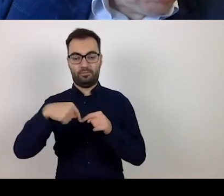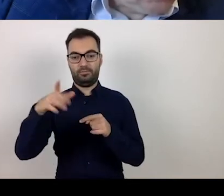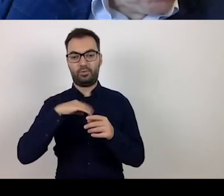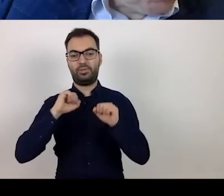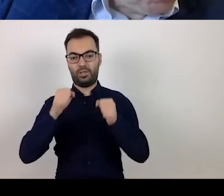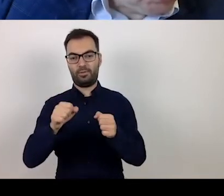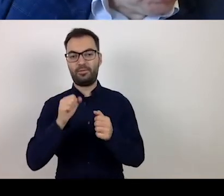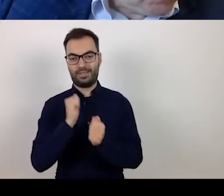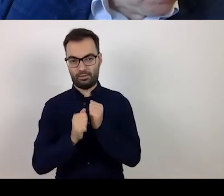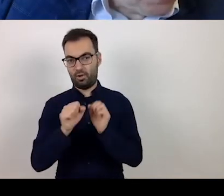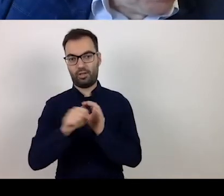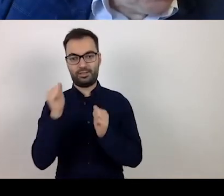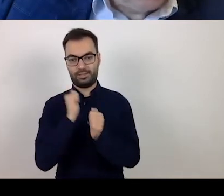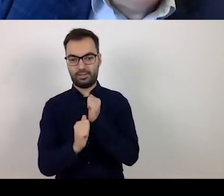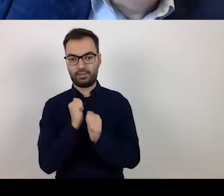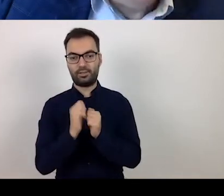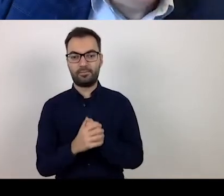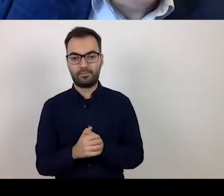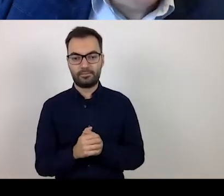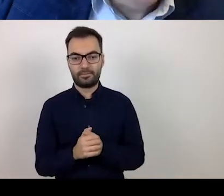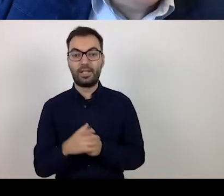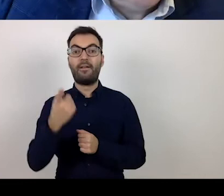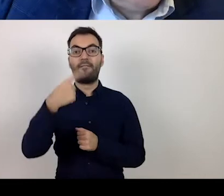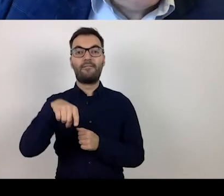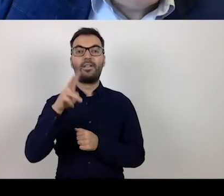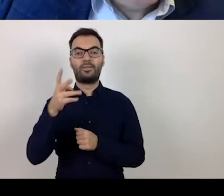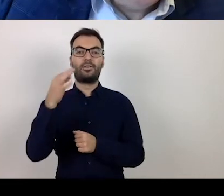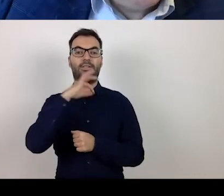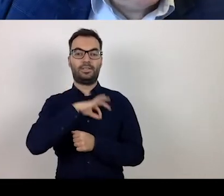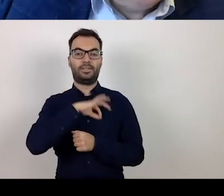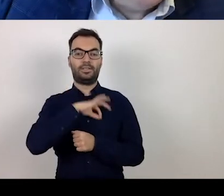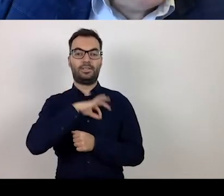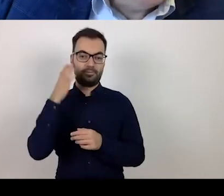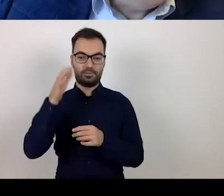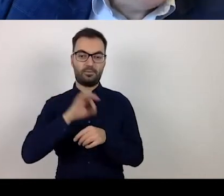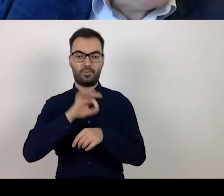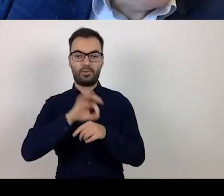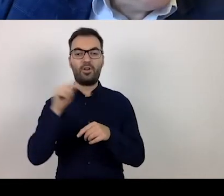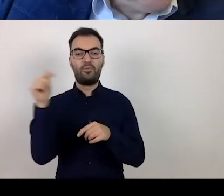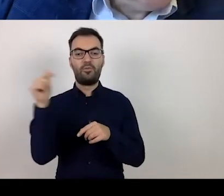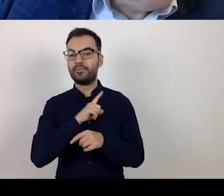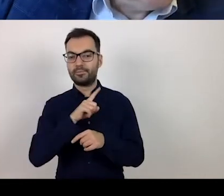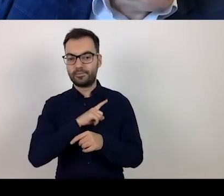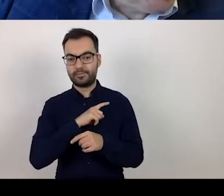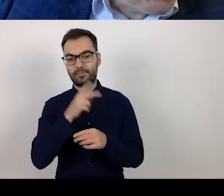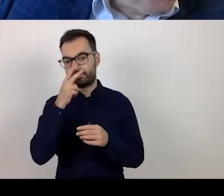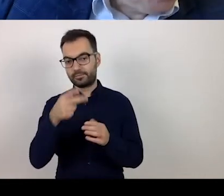At the same time, you, the future project beneficiaries, should note that in the detailed description